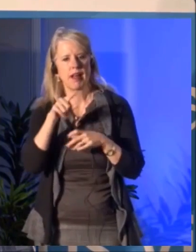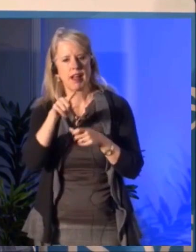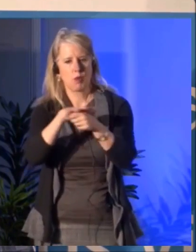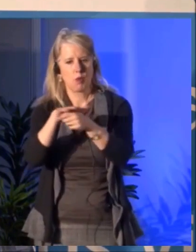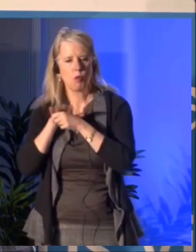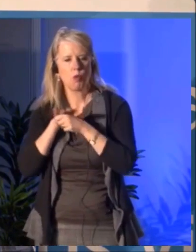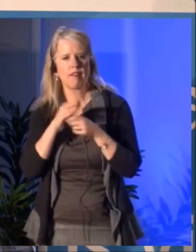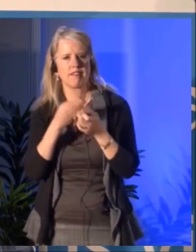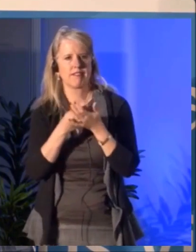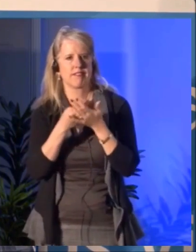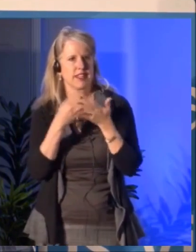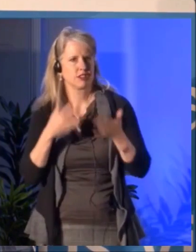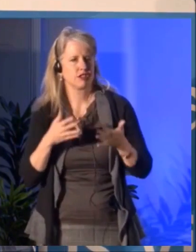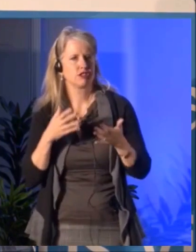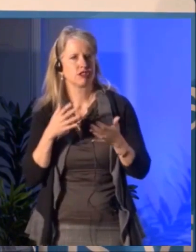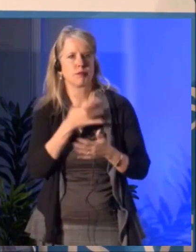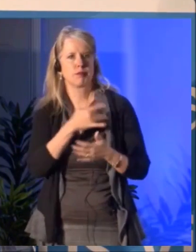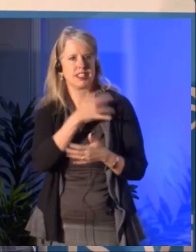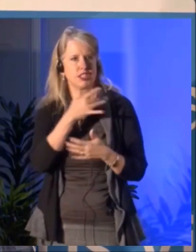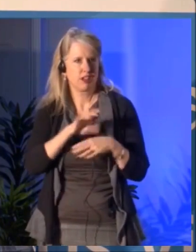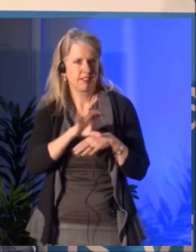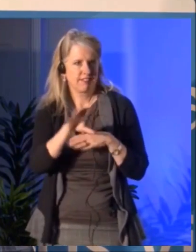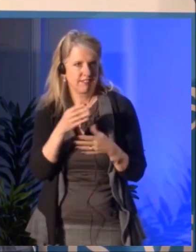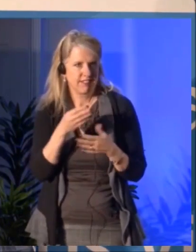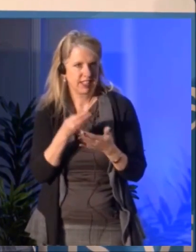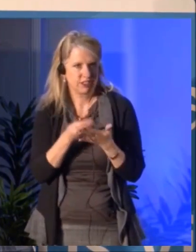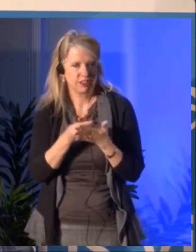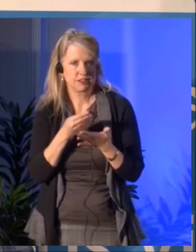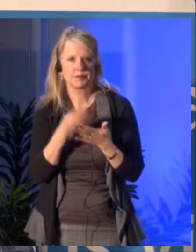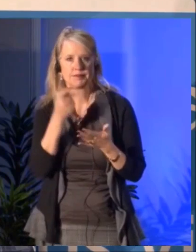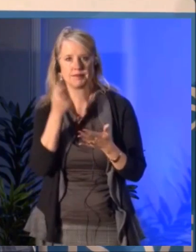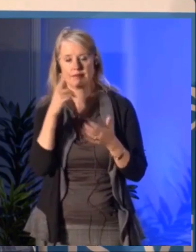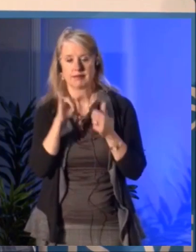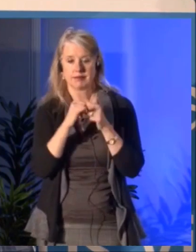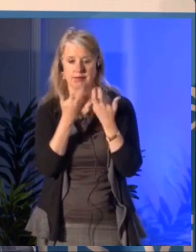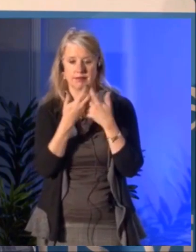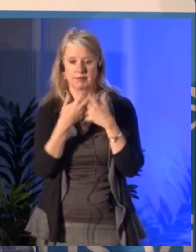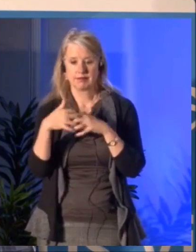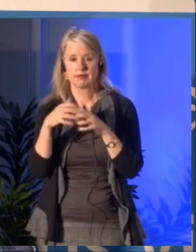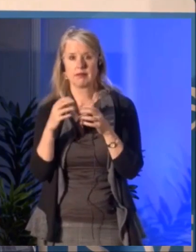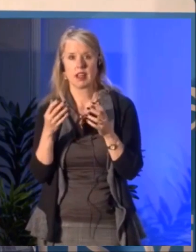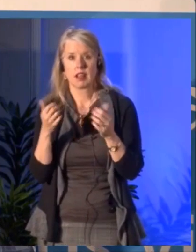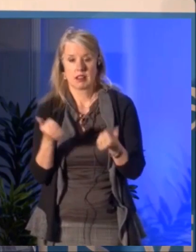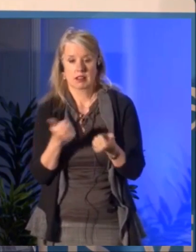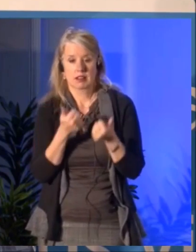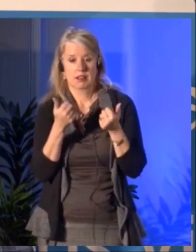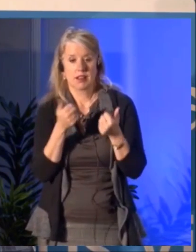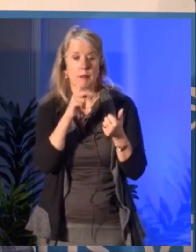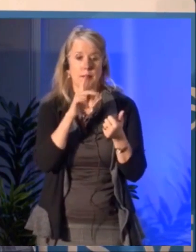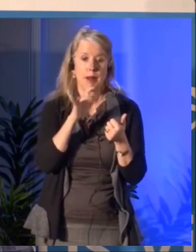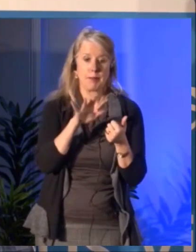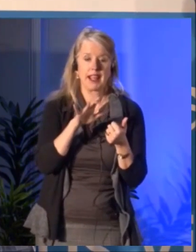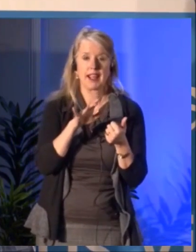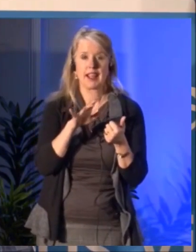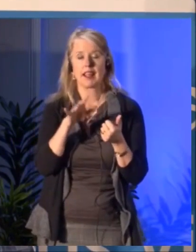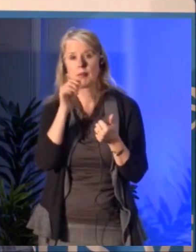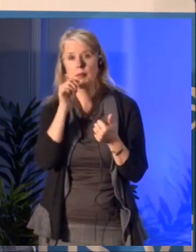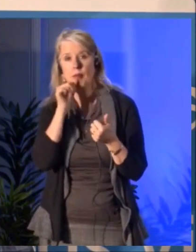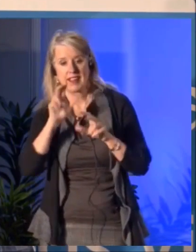to try to make sure that they are not that abrupt. It's very difficult because Canada Council is the federal